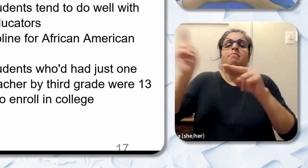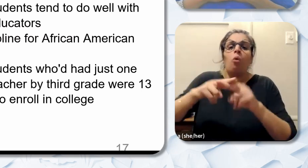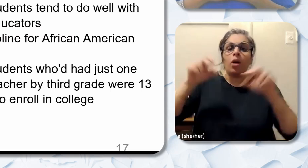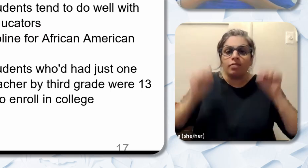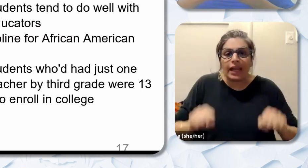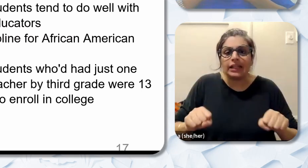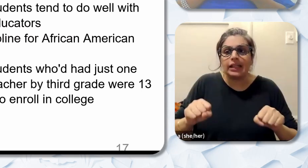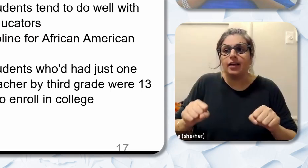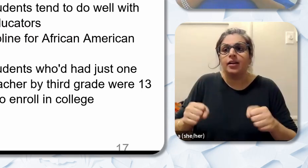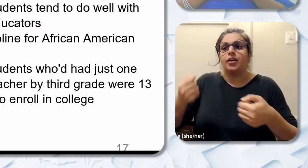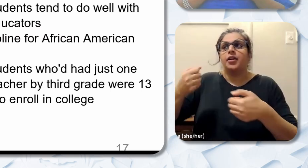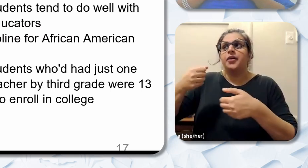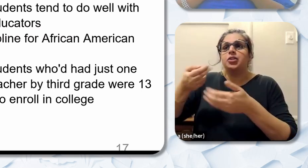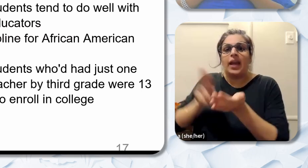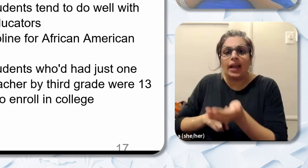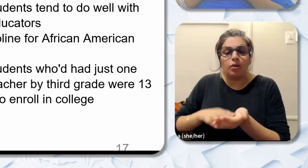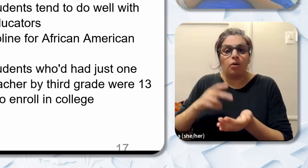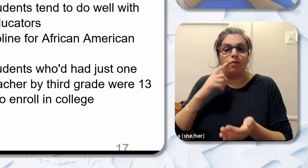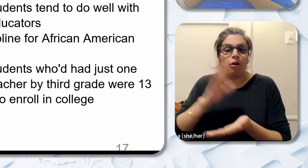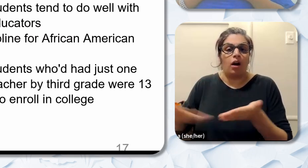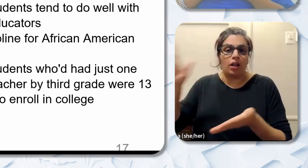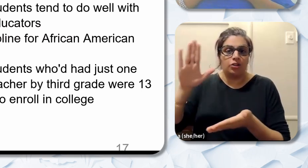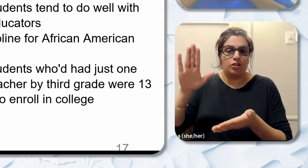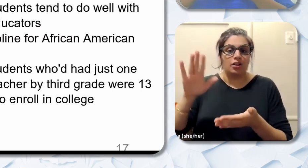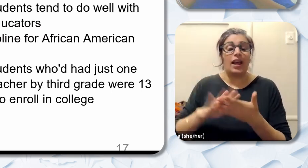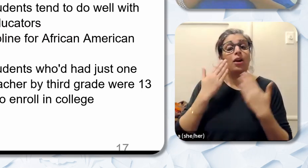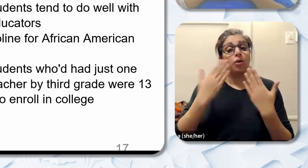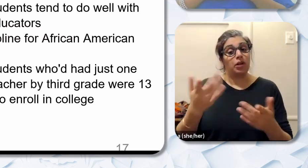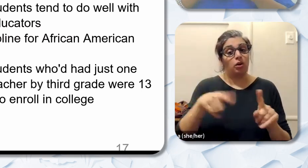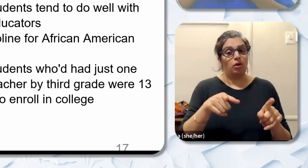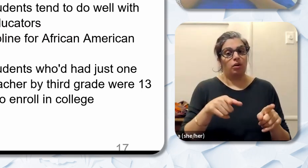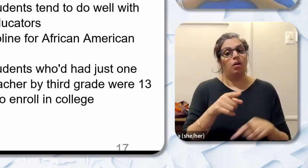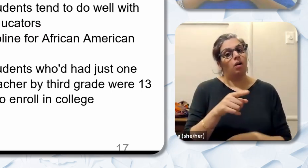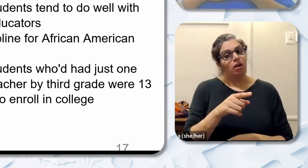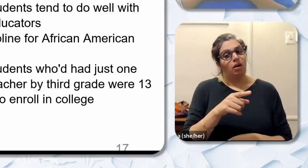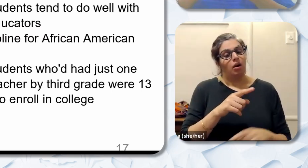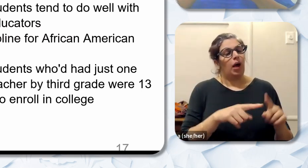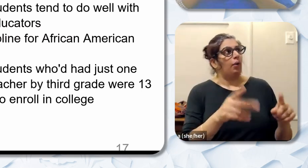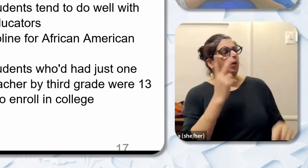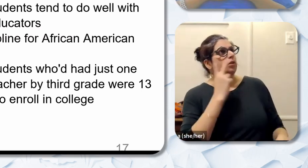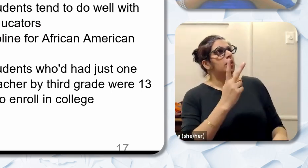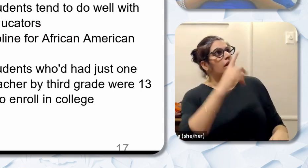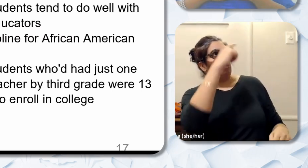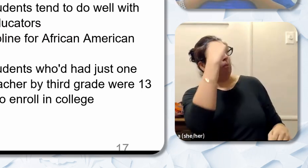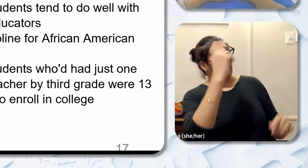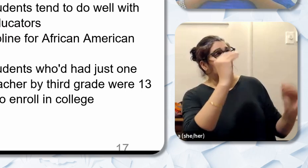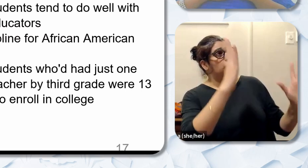I do know that some of the Black educators I had it was always encouraged to go to college.